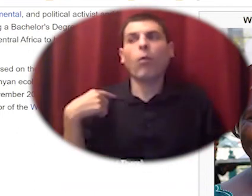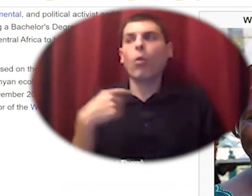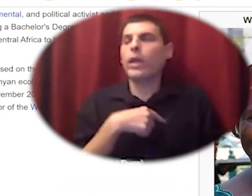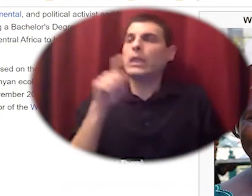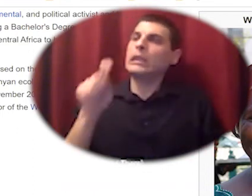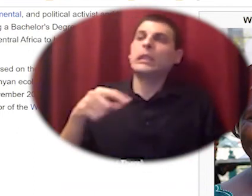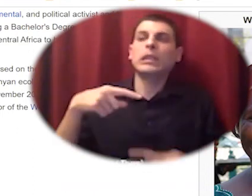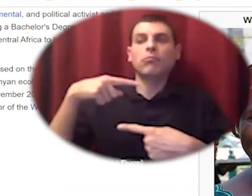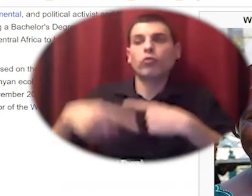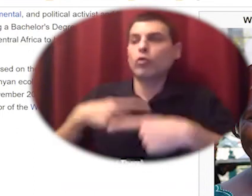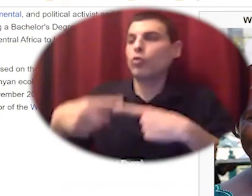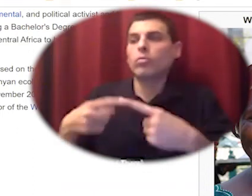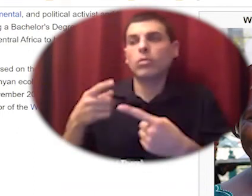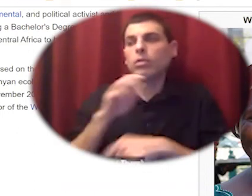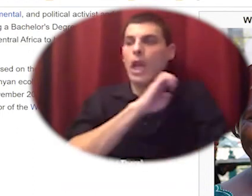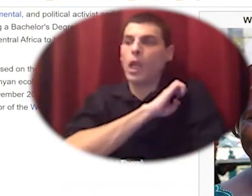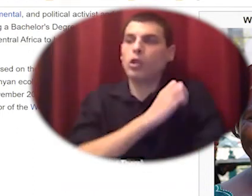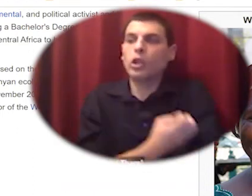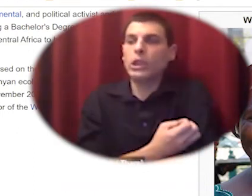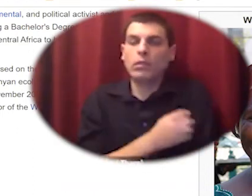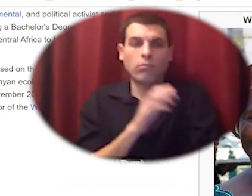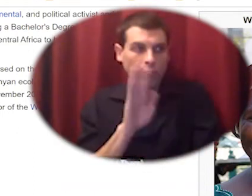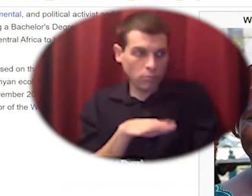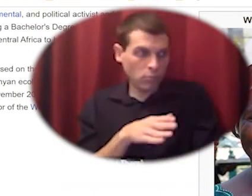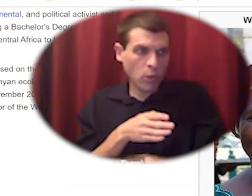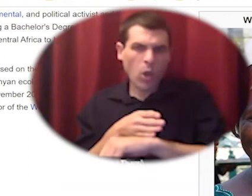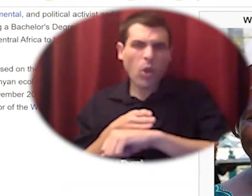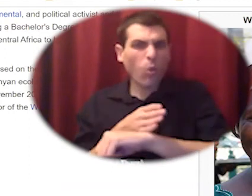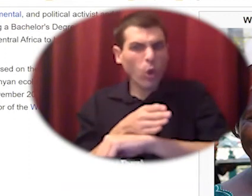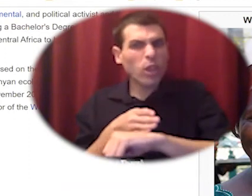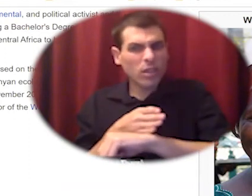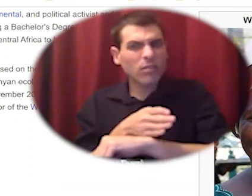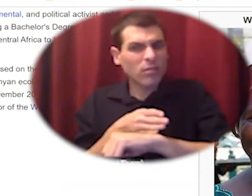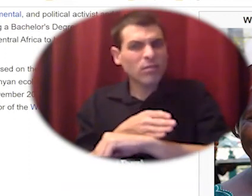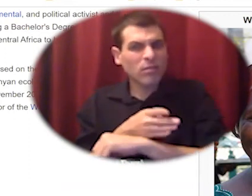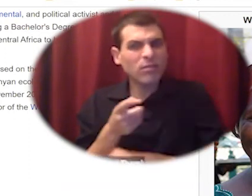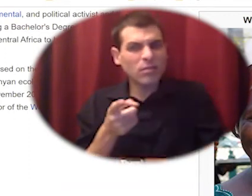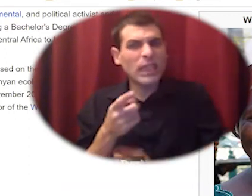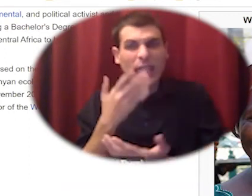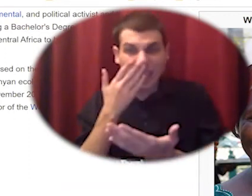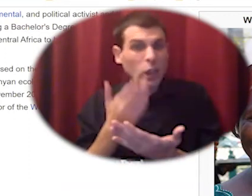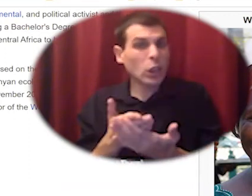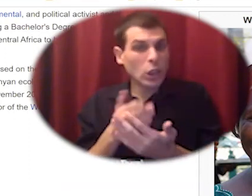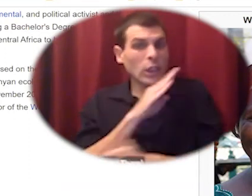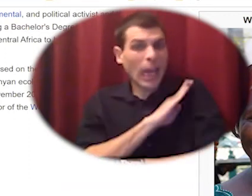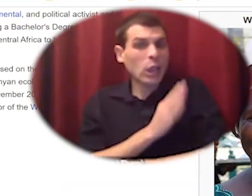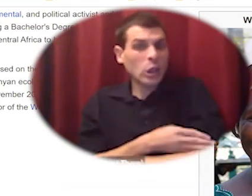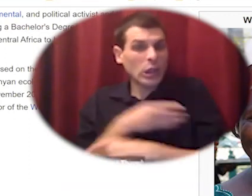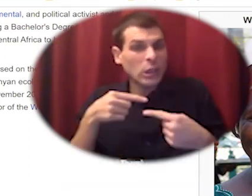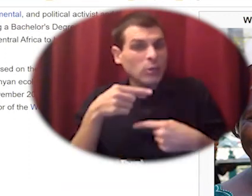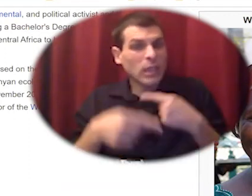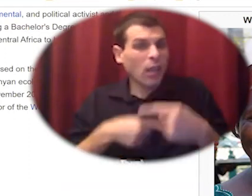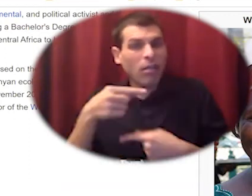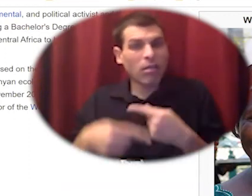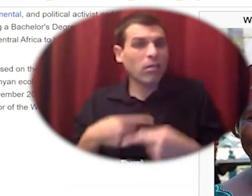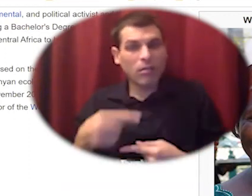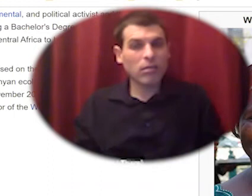i think wood is a will be a surprise contender for potentially carbon negative